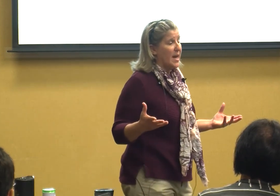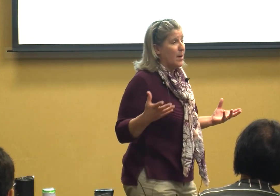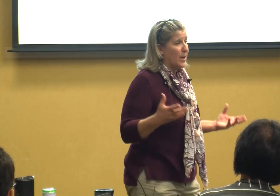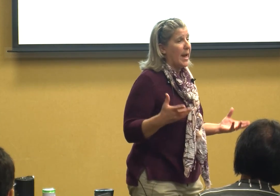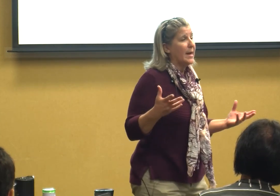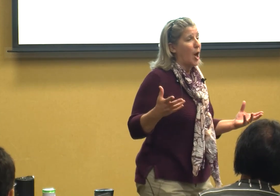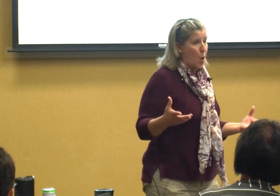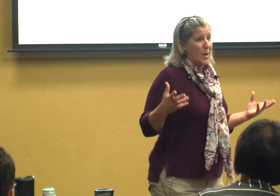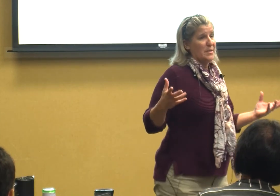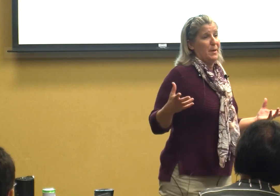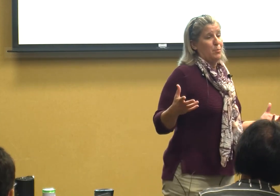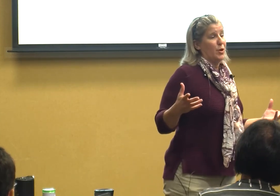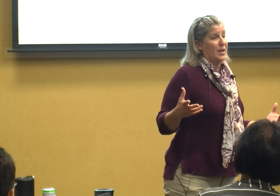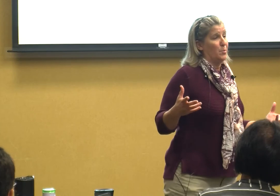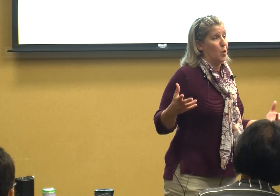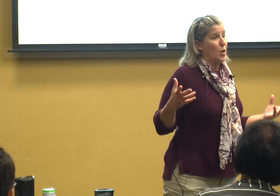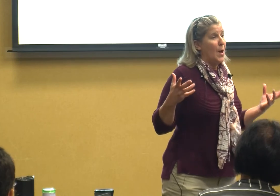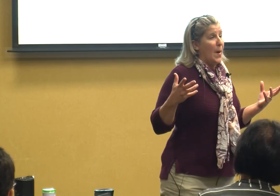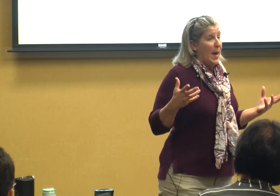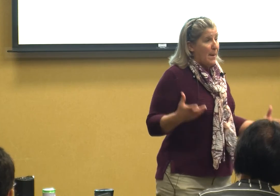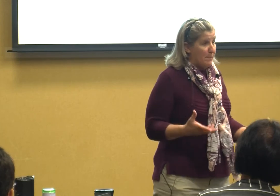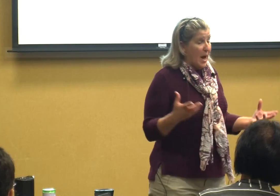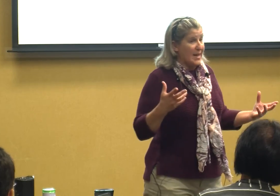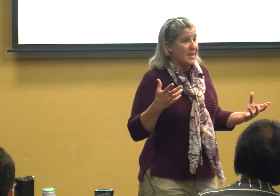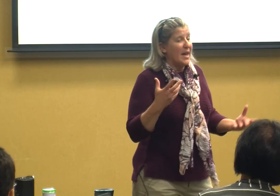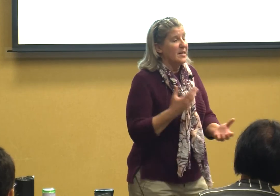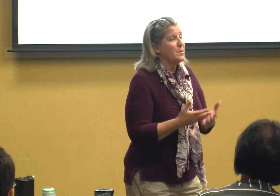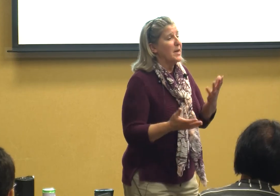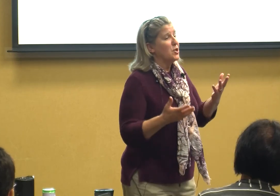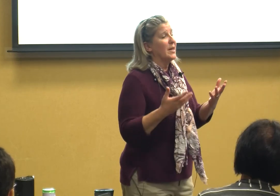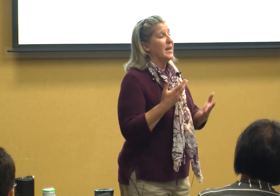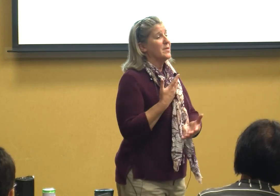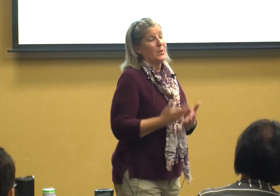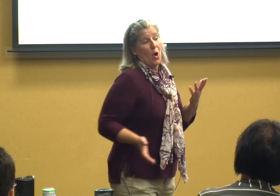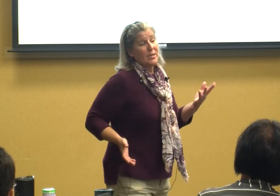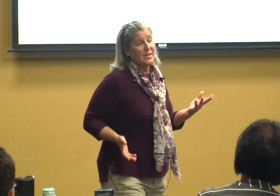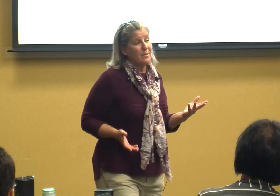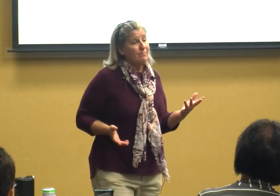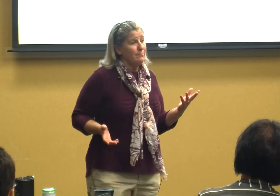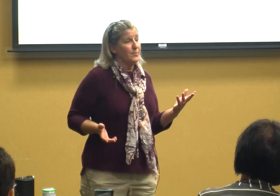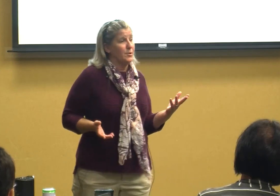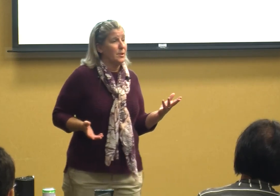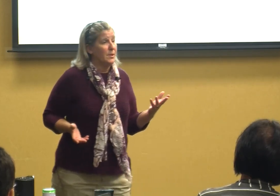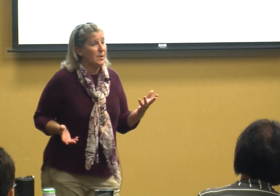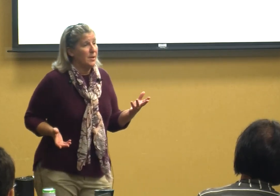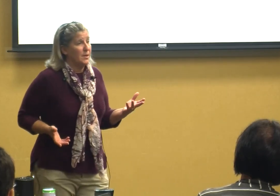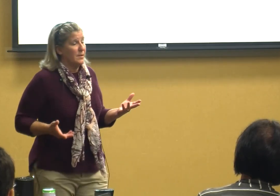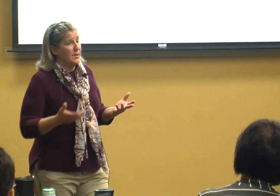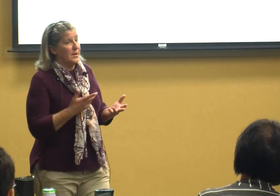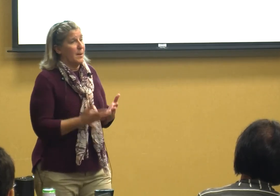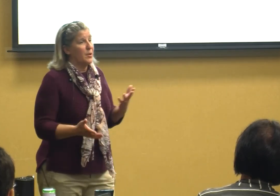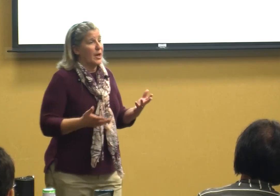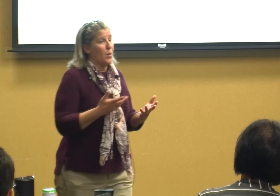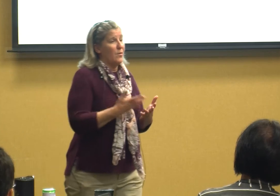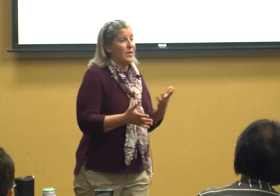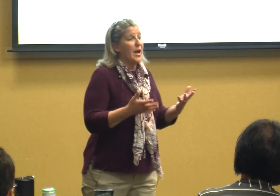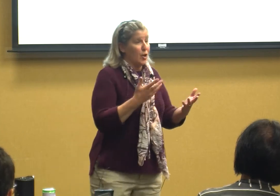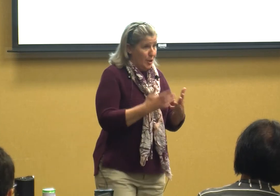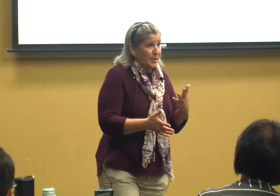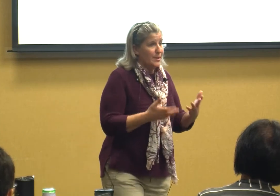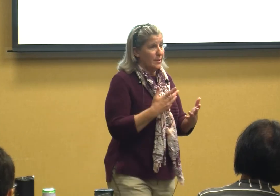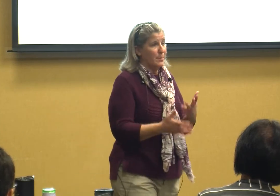we can't always be predictable but and especially kids with autism I'm gonna go over there because